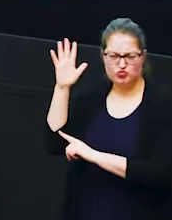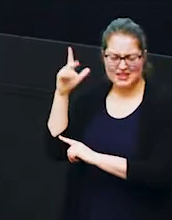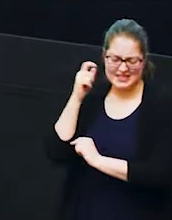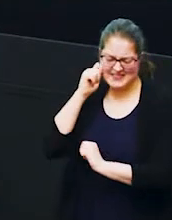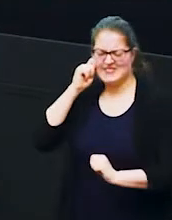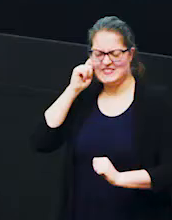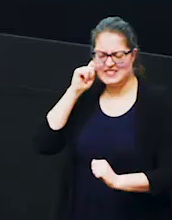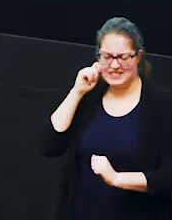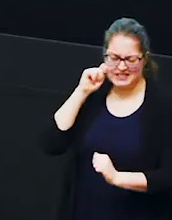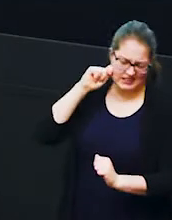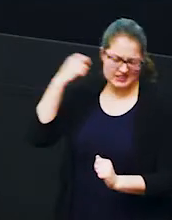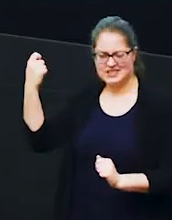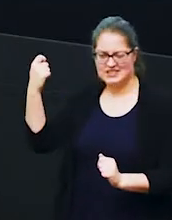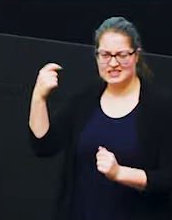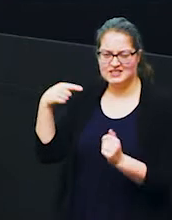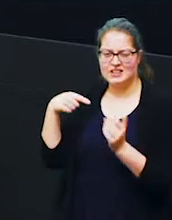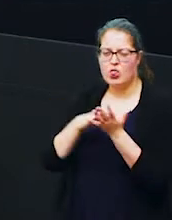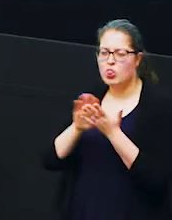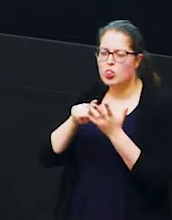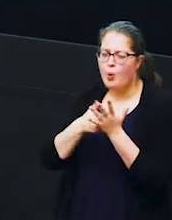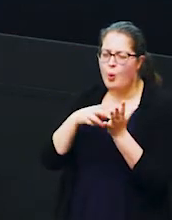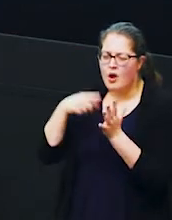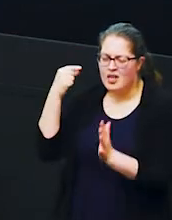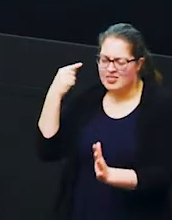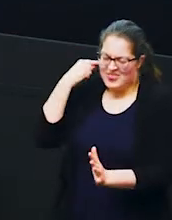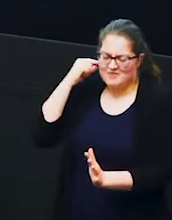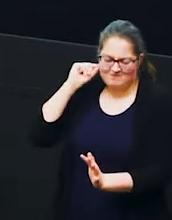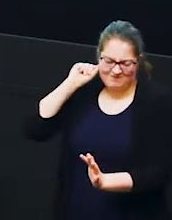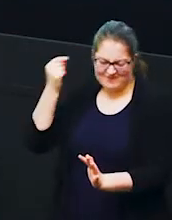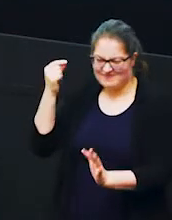or or on some thorns in the vegetation so sometimes that can cause little tears in an